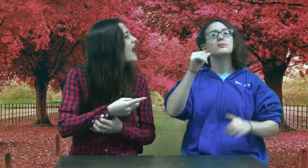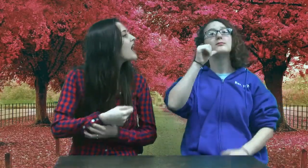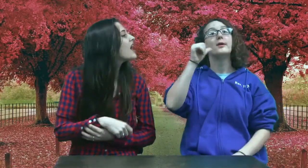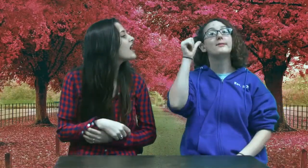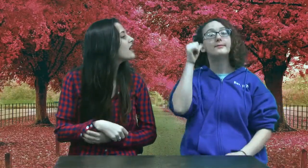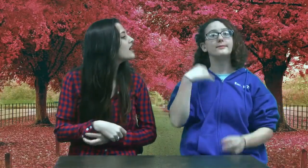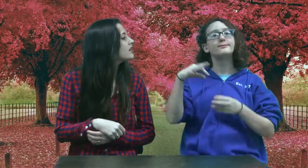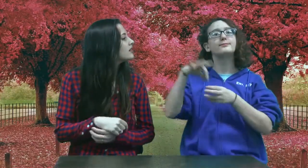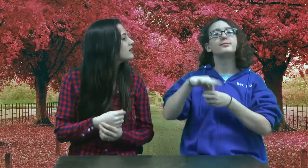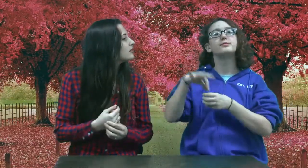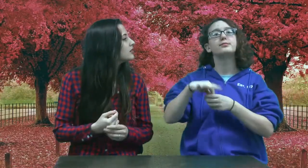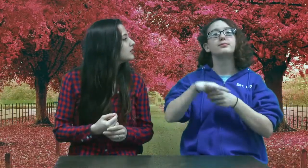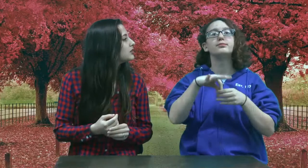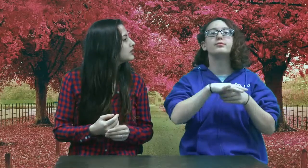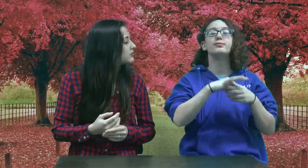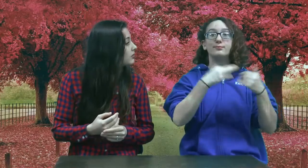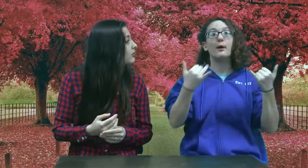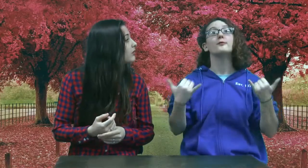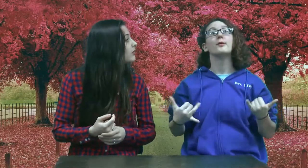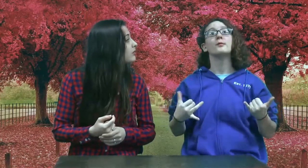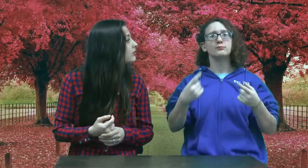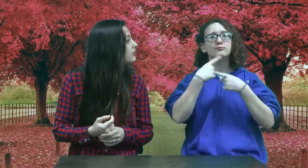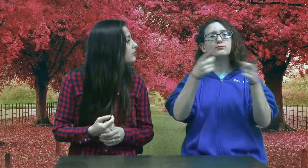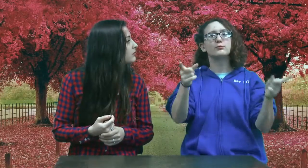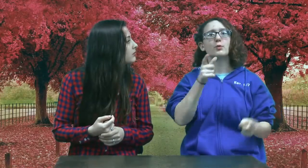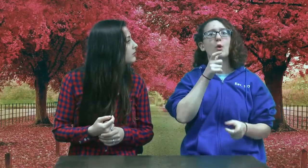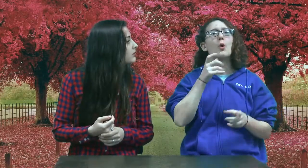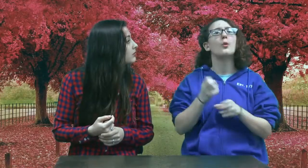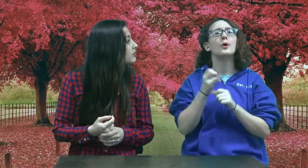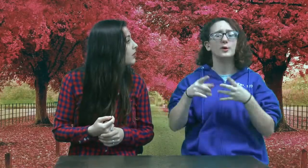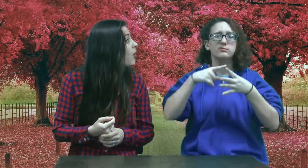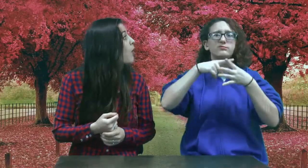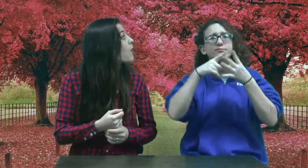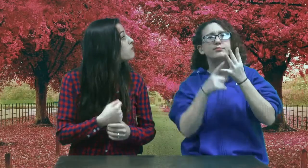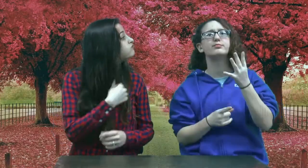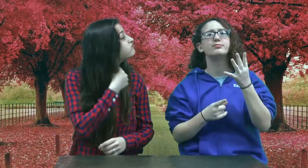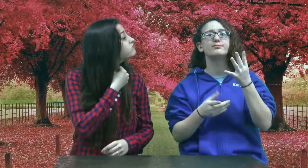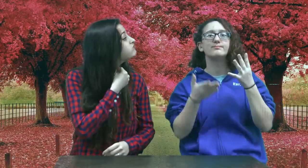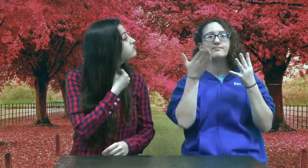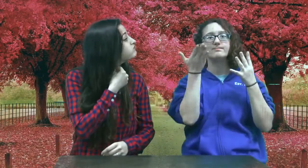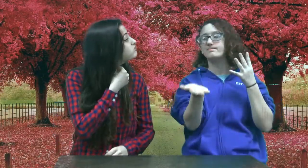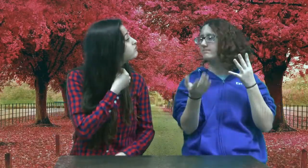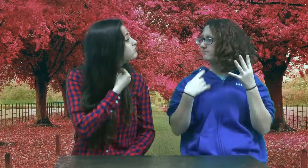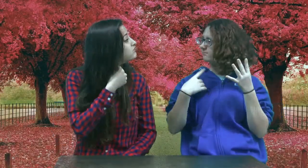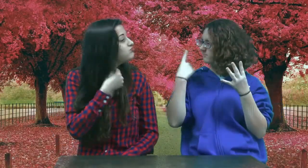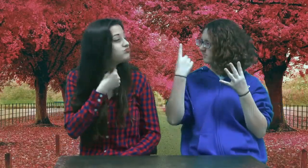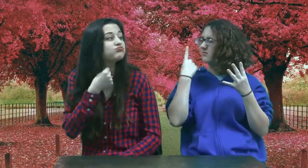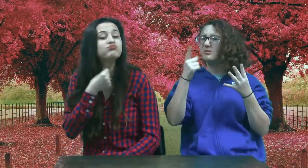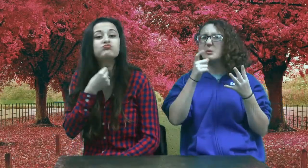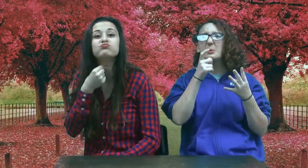Yes, yesterday people voted and now we get to see which of them won different positions.